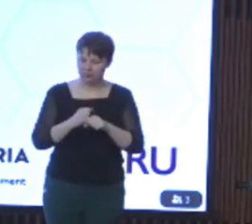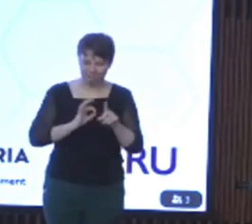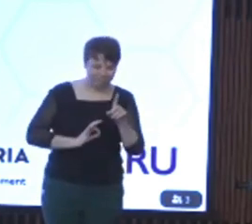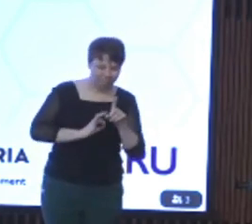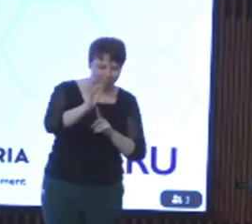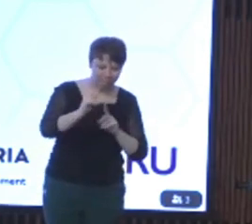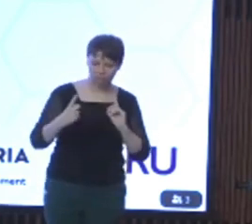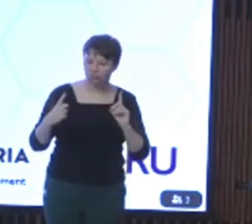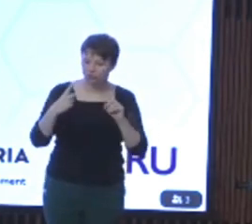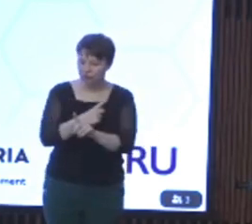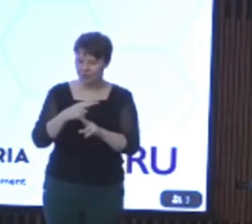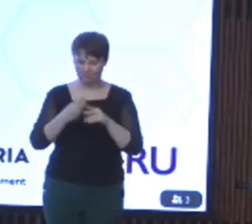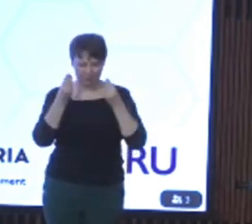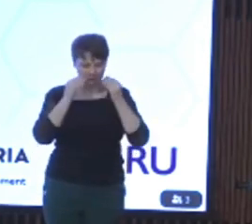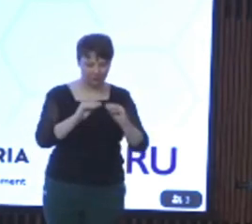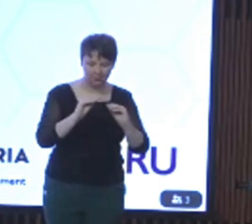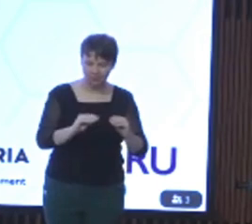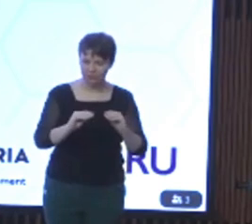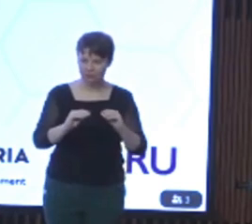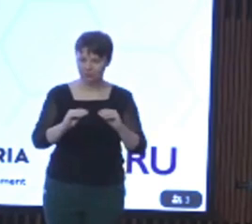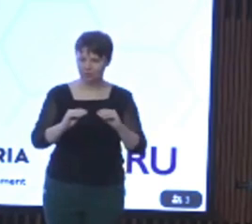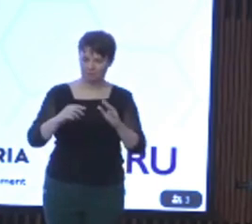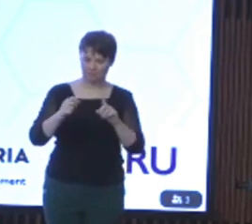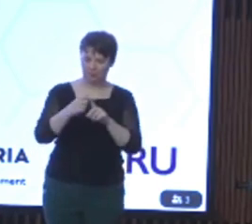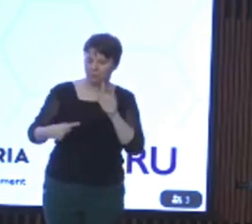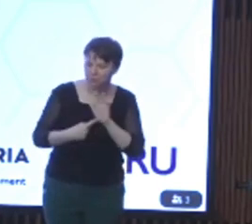inclusion of our education systems, of our transport systems, health services,